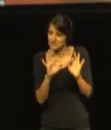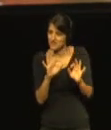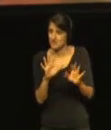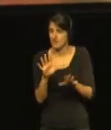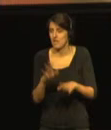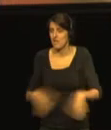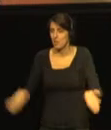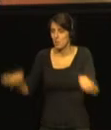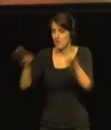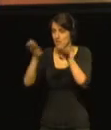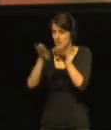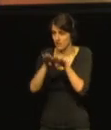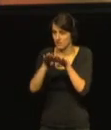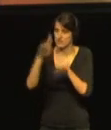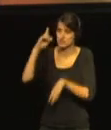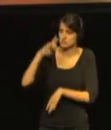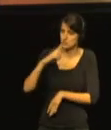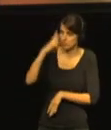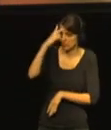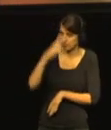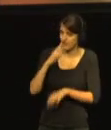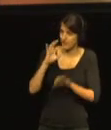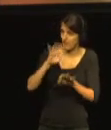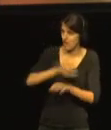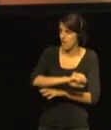or IDbEE,